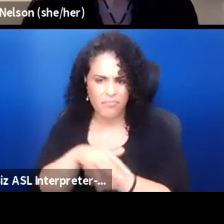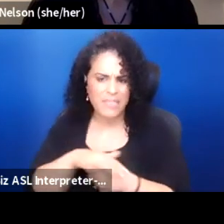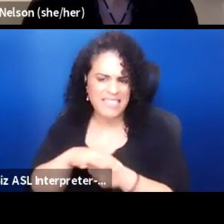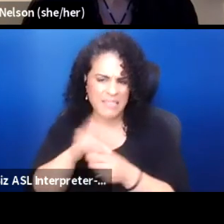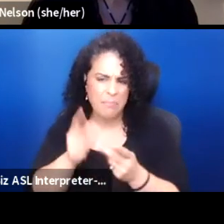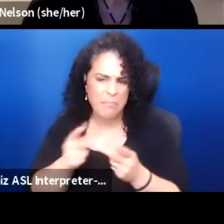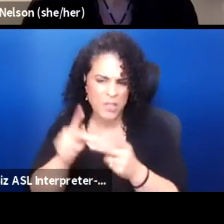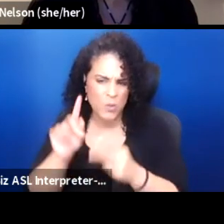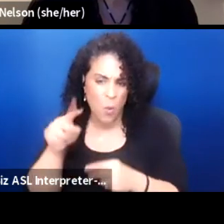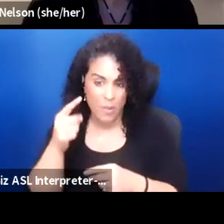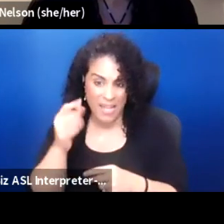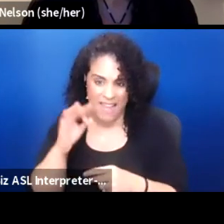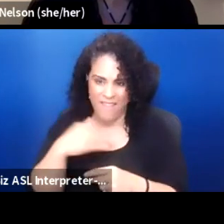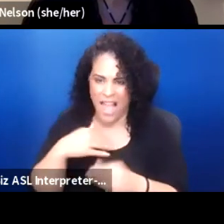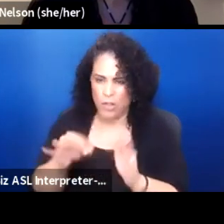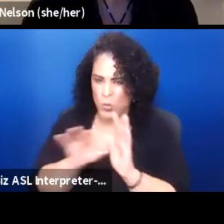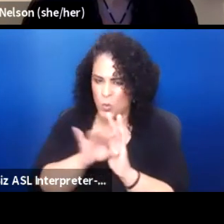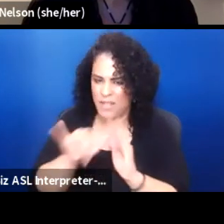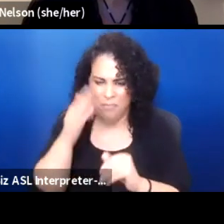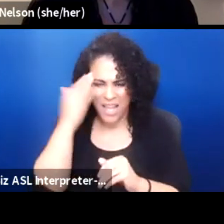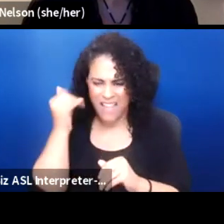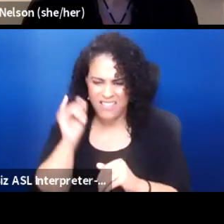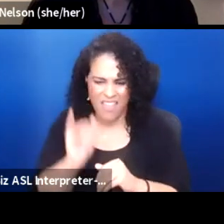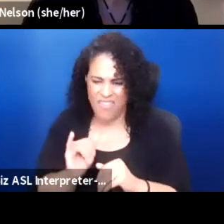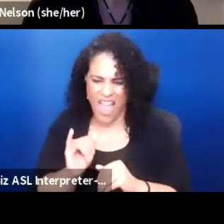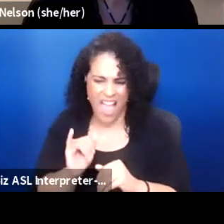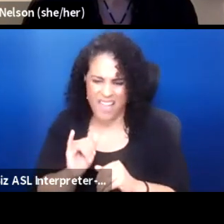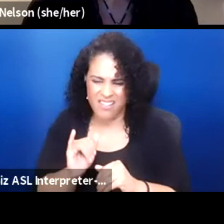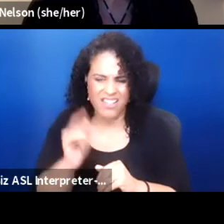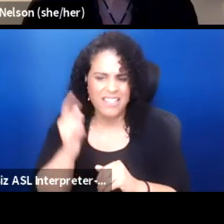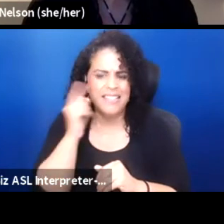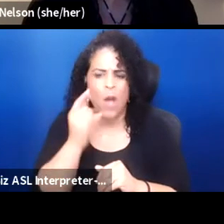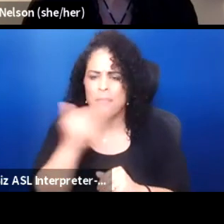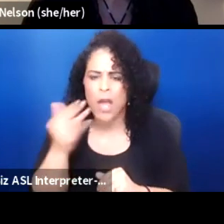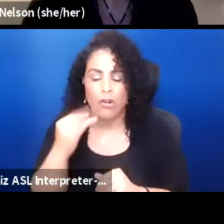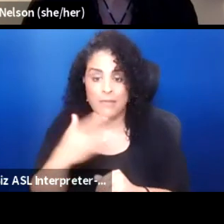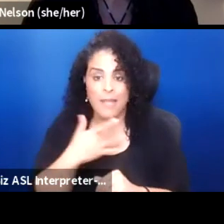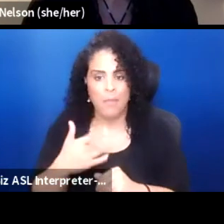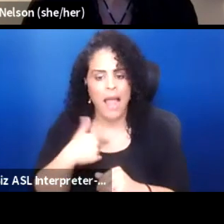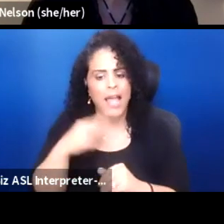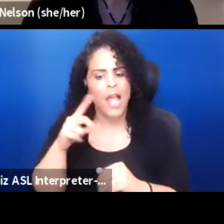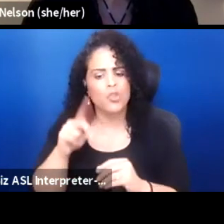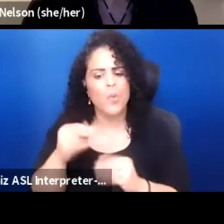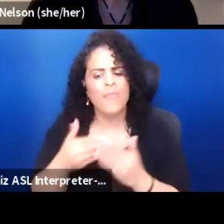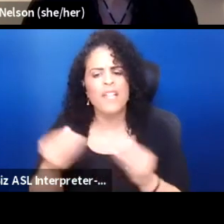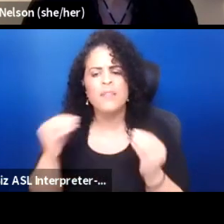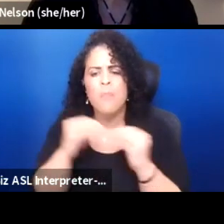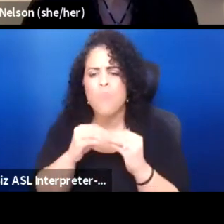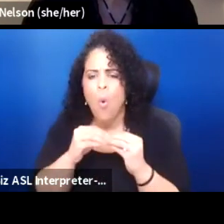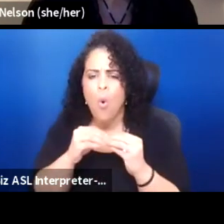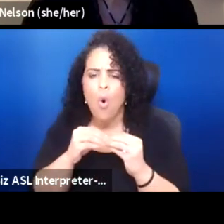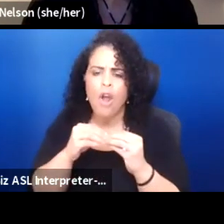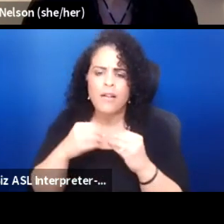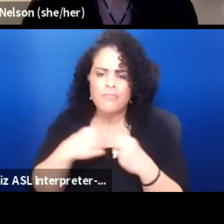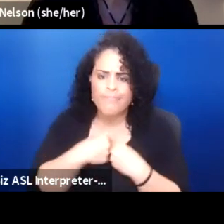because it just sounds better and typically, I get to do things that are a little bit more vulnerable and a little bit more authentic.